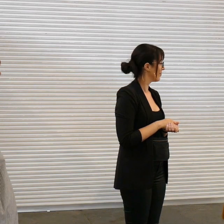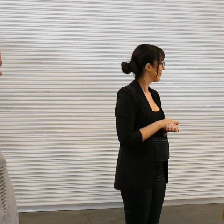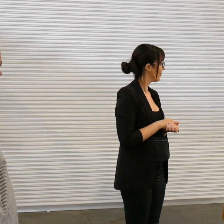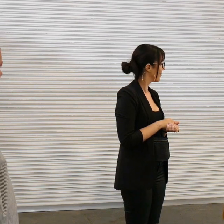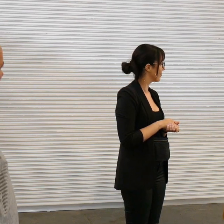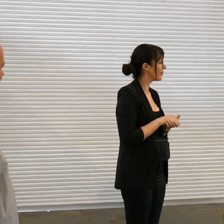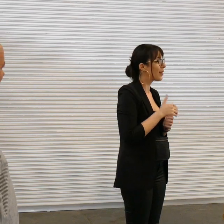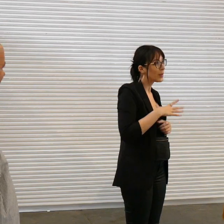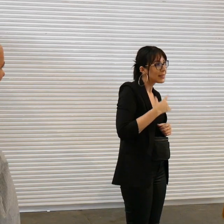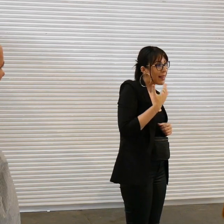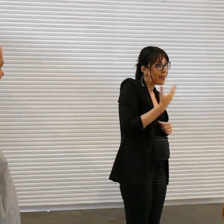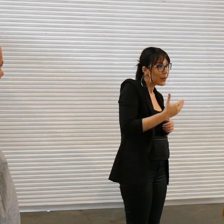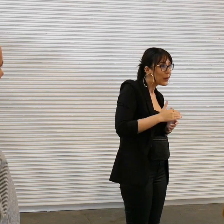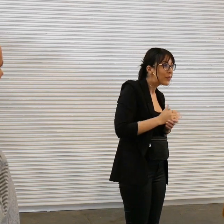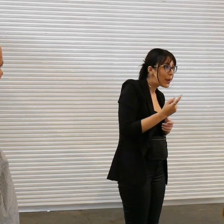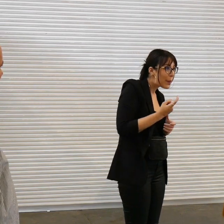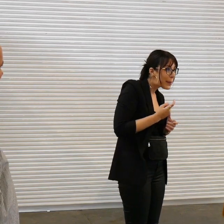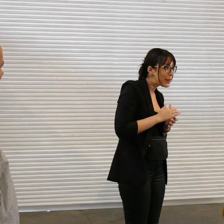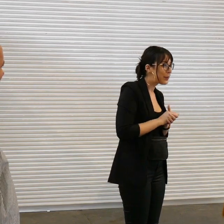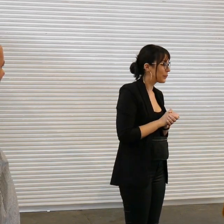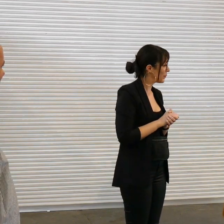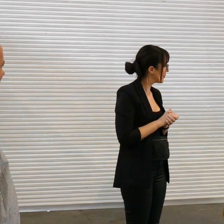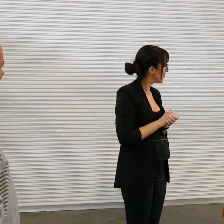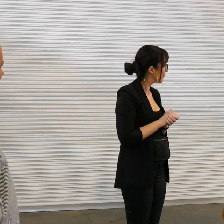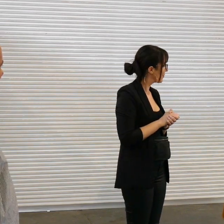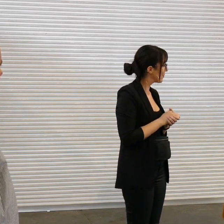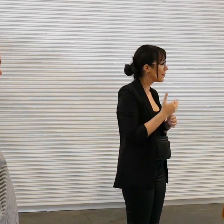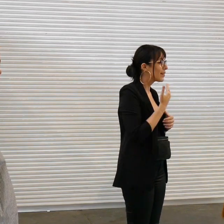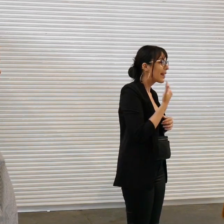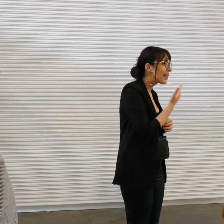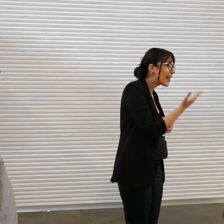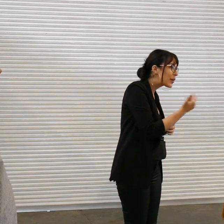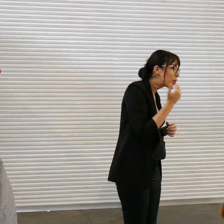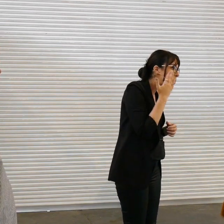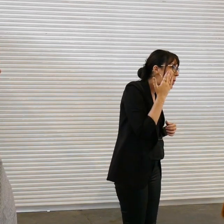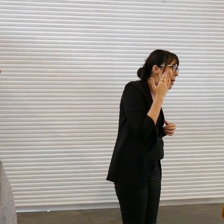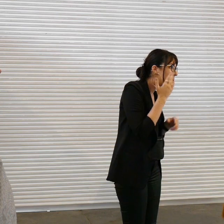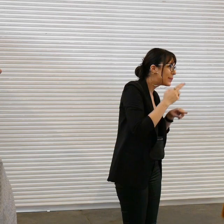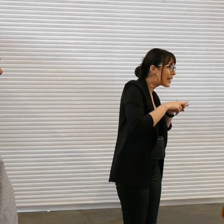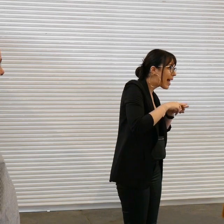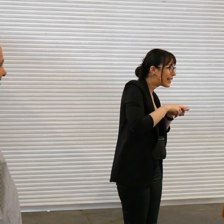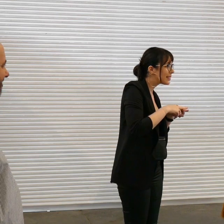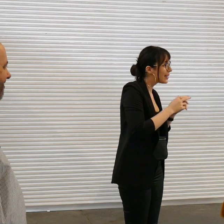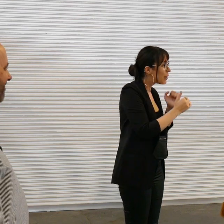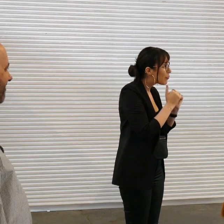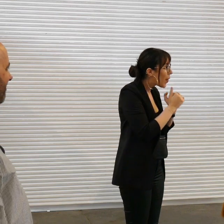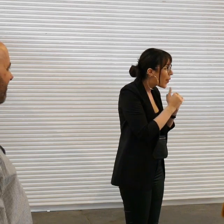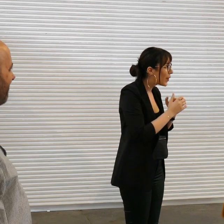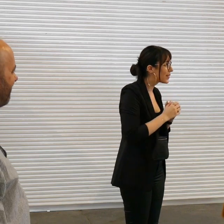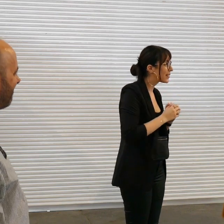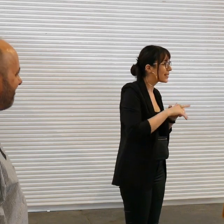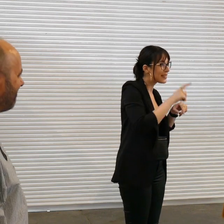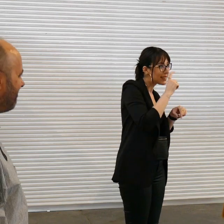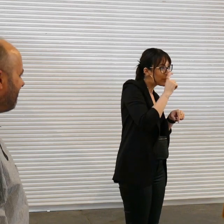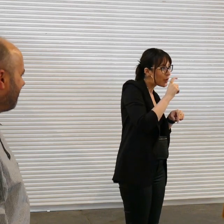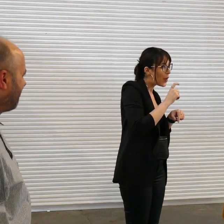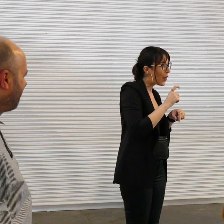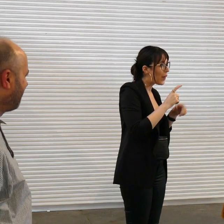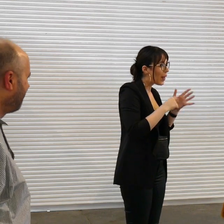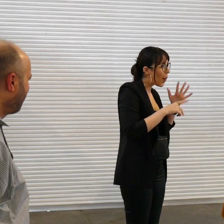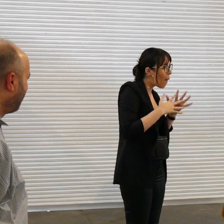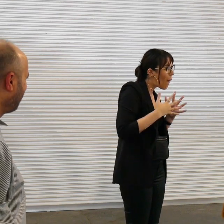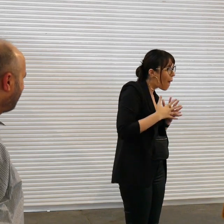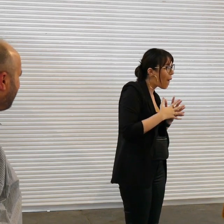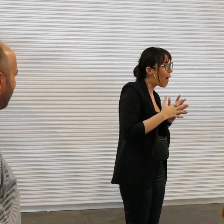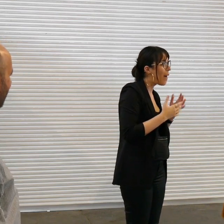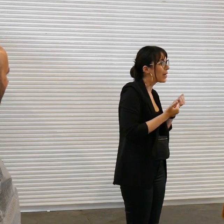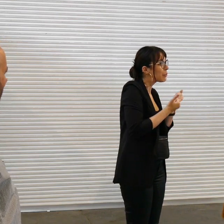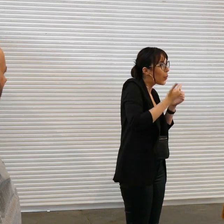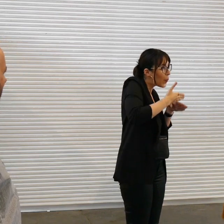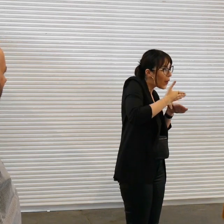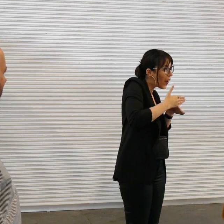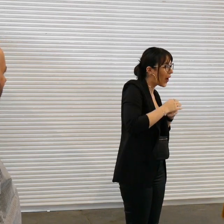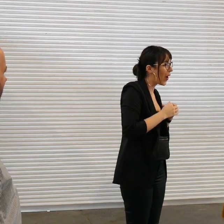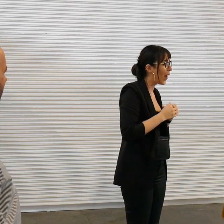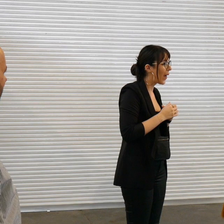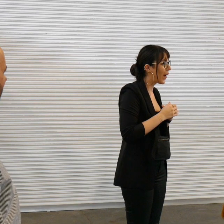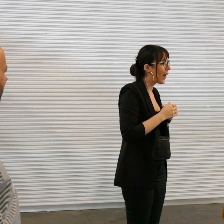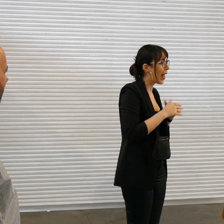thank you coming and thank you to my mom dad brother sister-in-law support worker and her partner